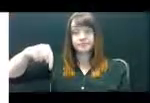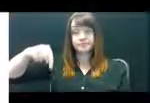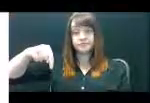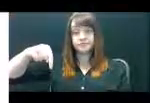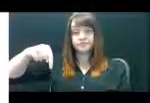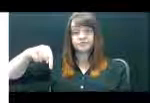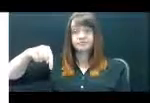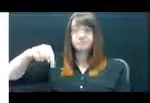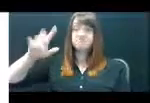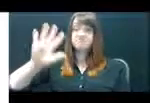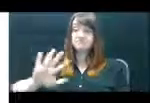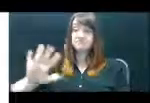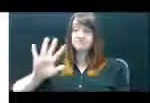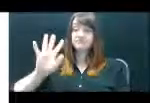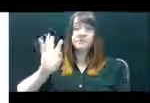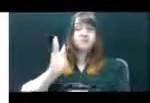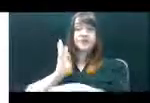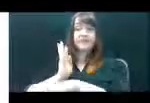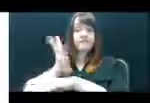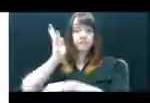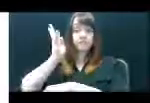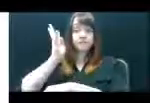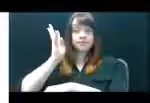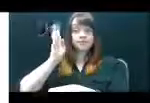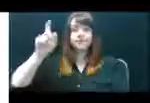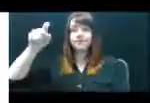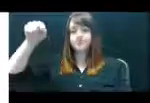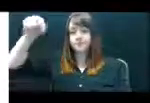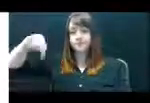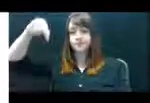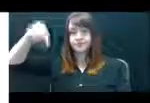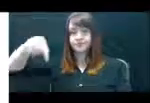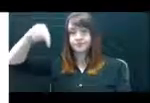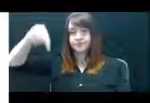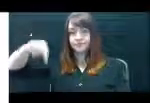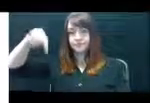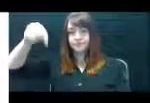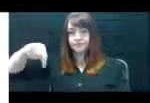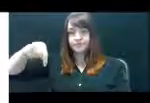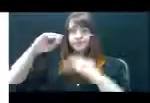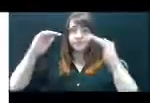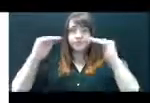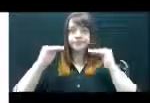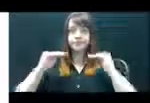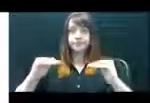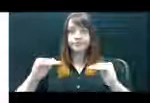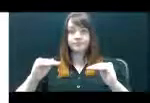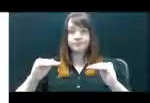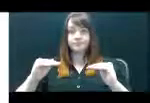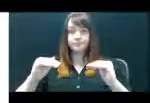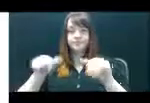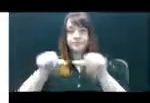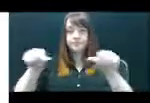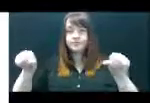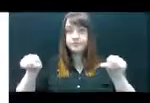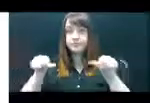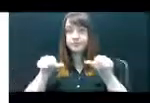times to move to the next field to complete. This is the field where you can indicate if